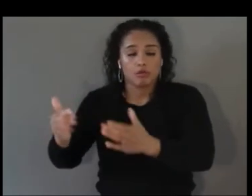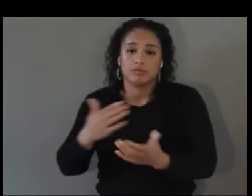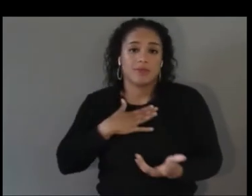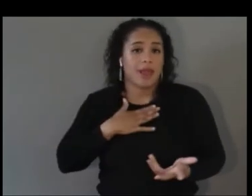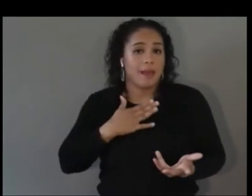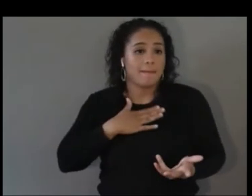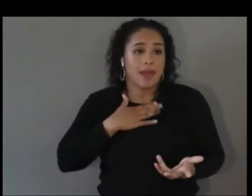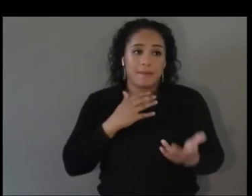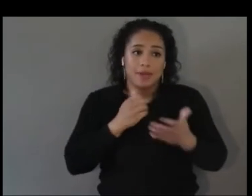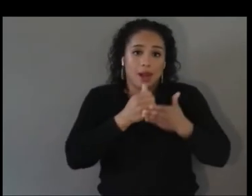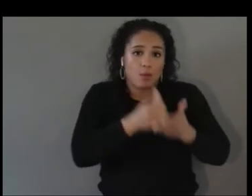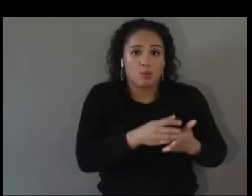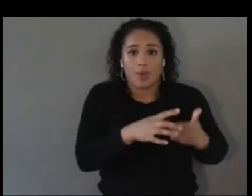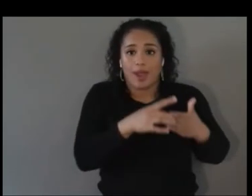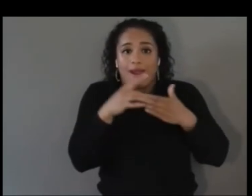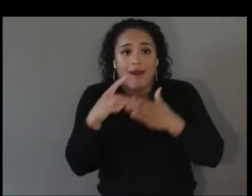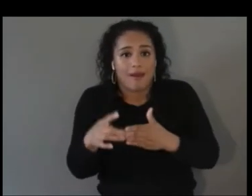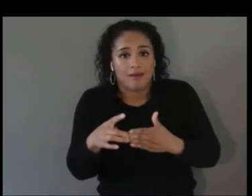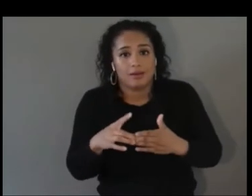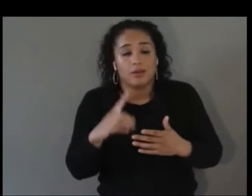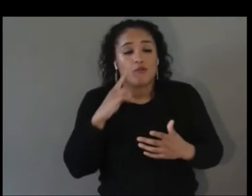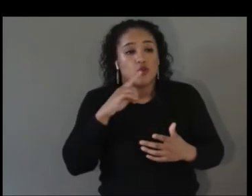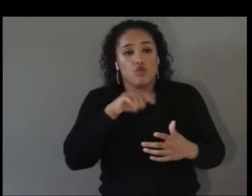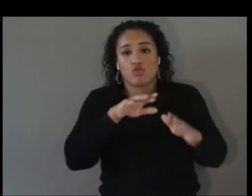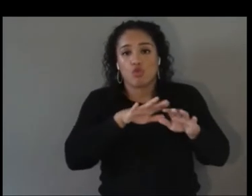inclusive and welcoming of people.